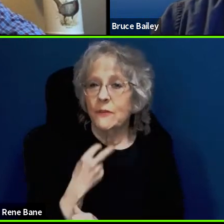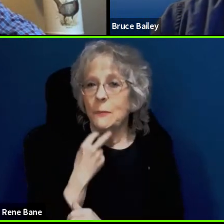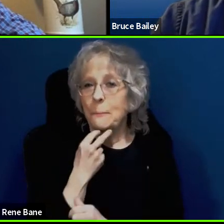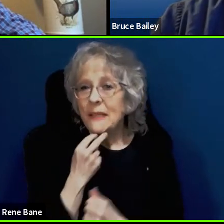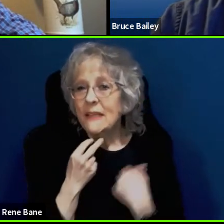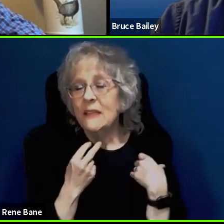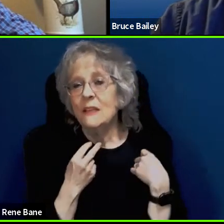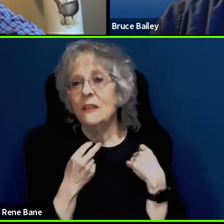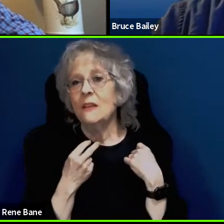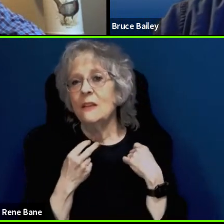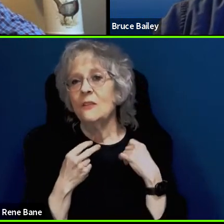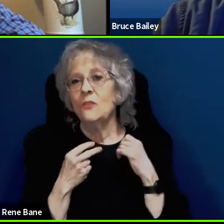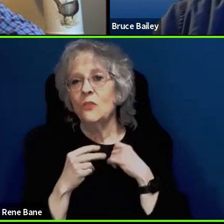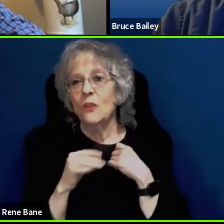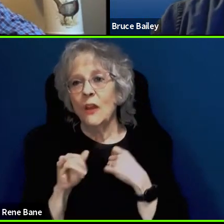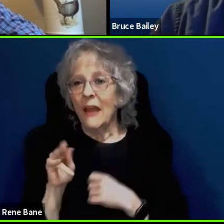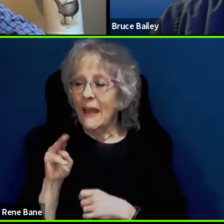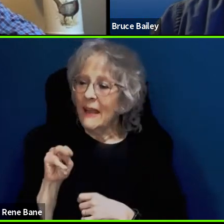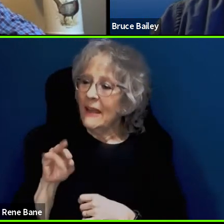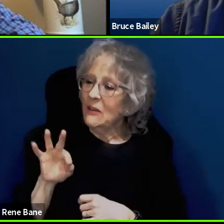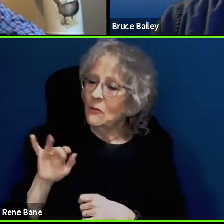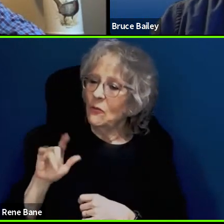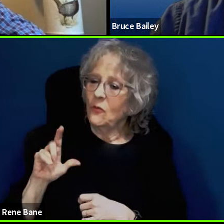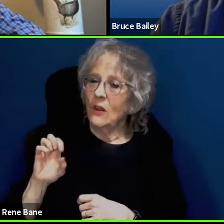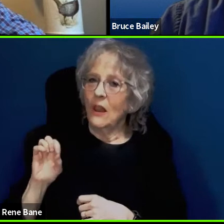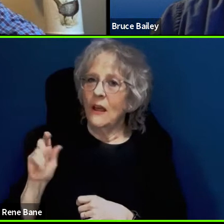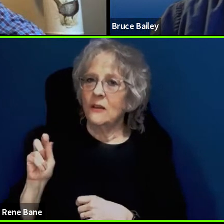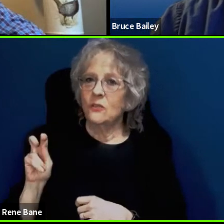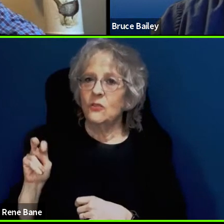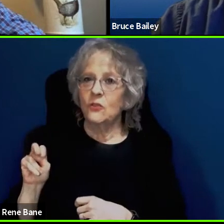I may be asking you to comment on stuff that is a little bit out of your direct bailiwick. But,